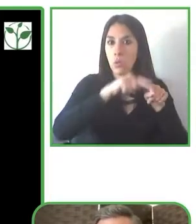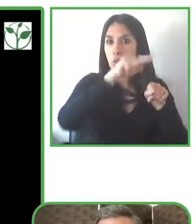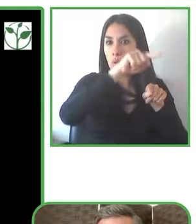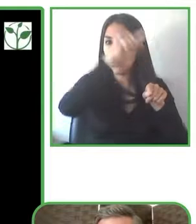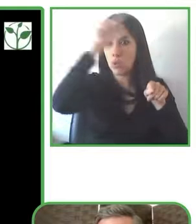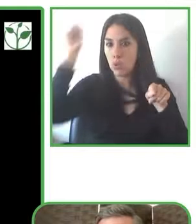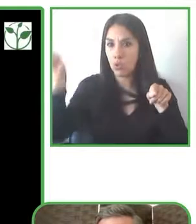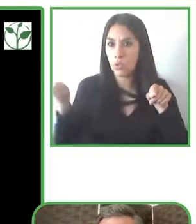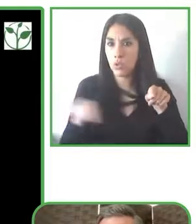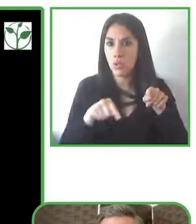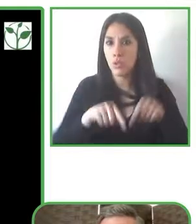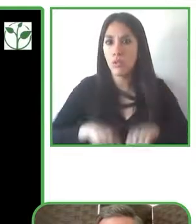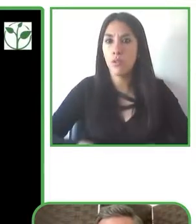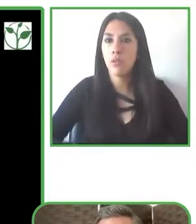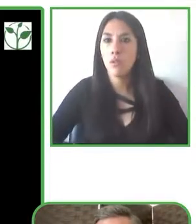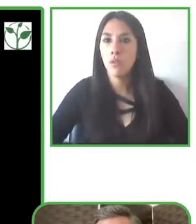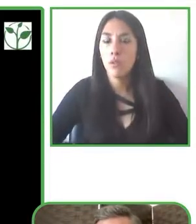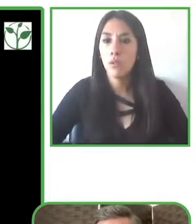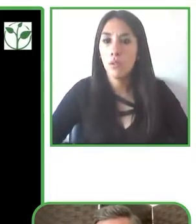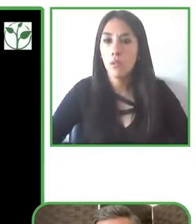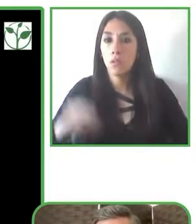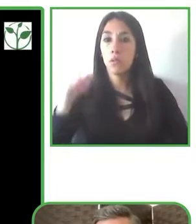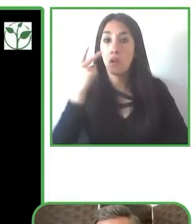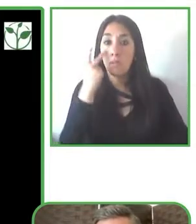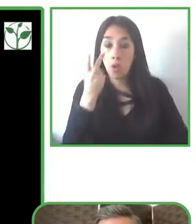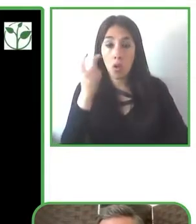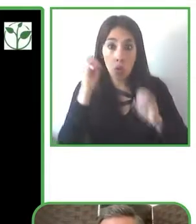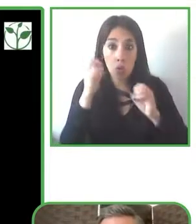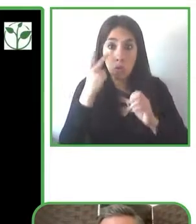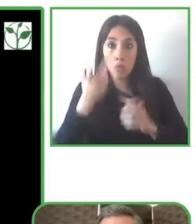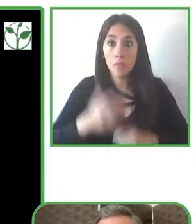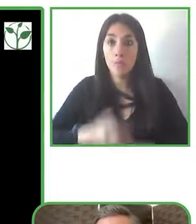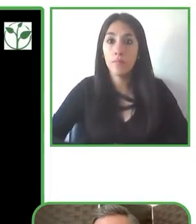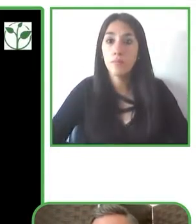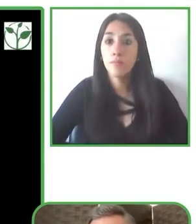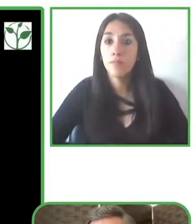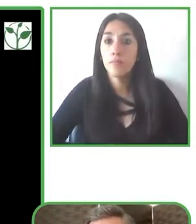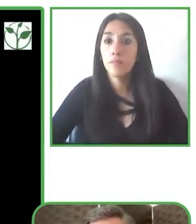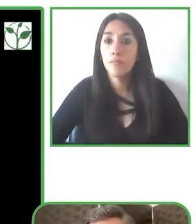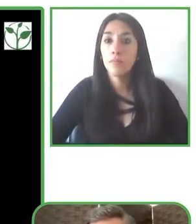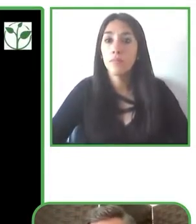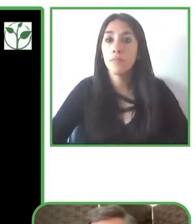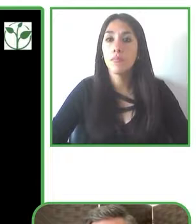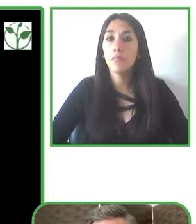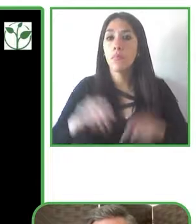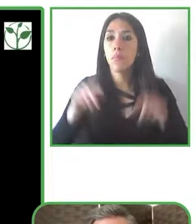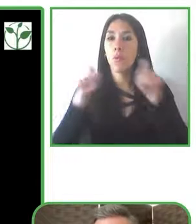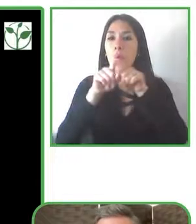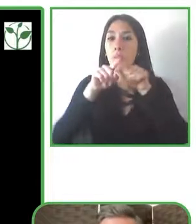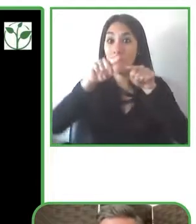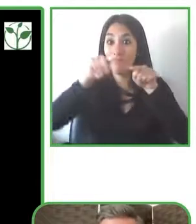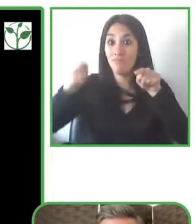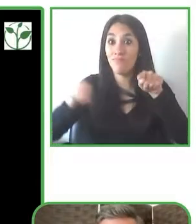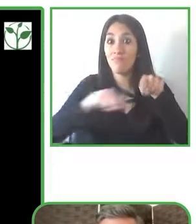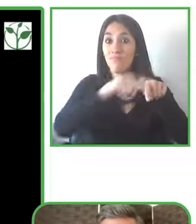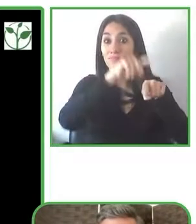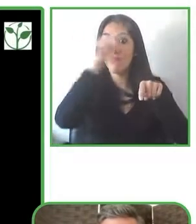a wheel of cheese cut into six different Sections. We have a section that's called C-Suite and that transformation area is related